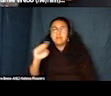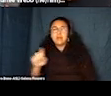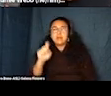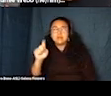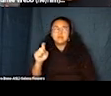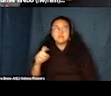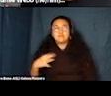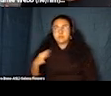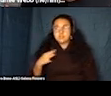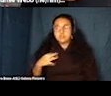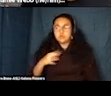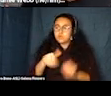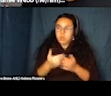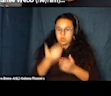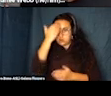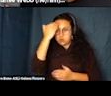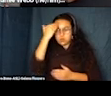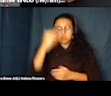As we all know, they are the true heros.